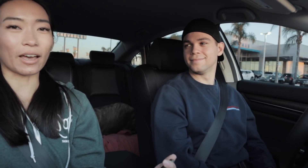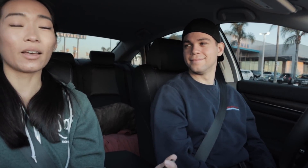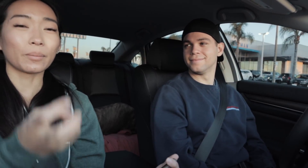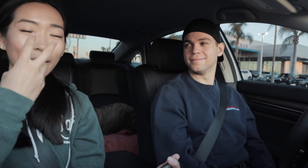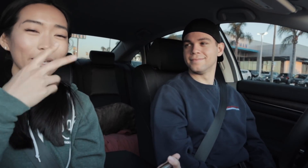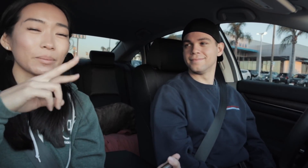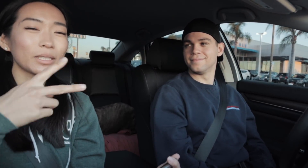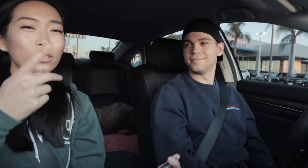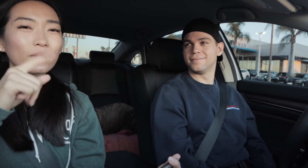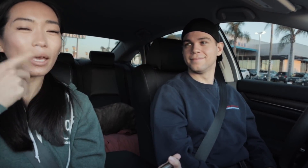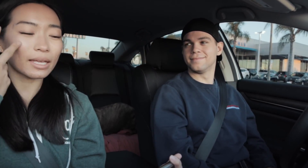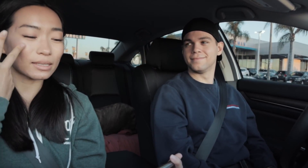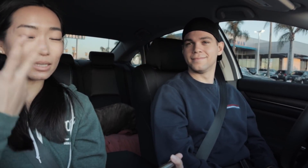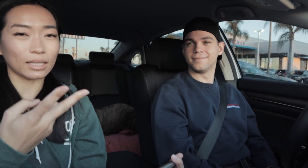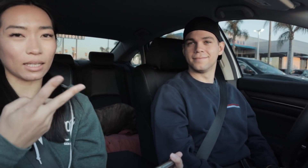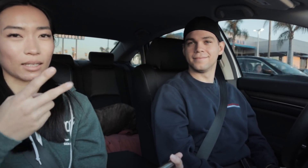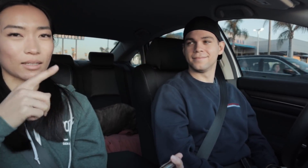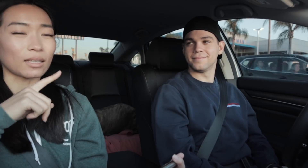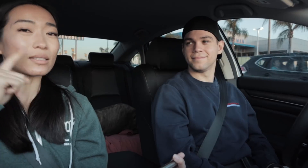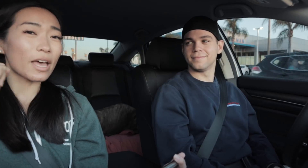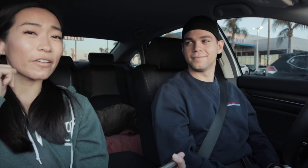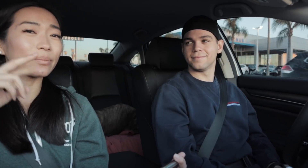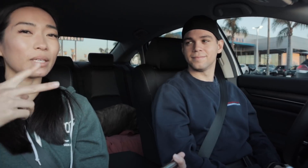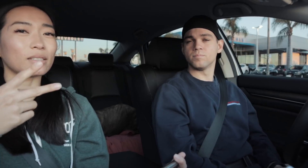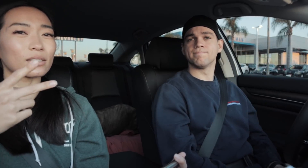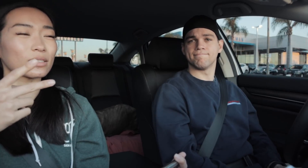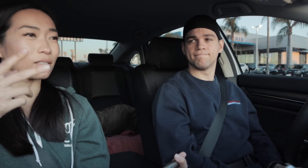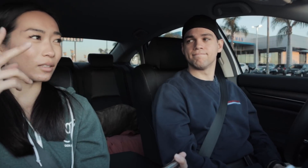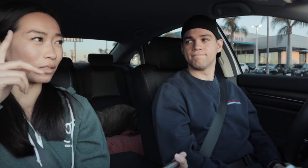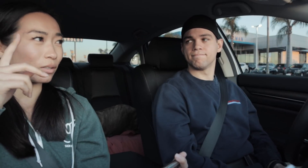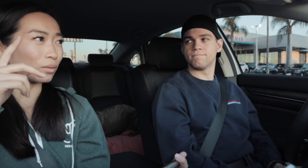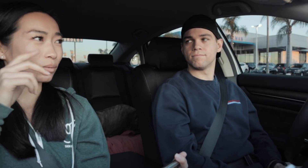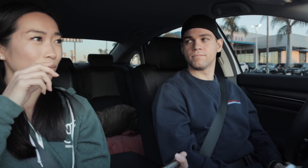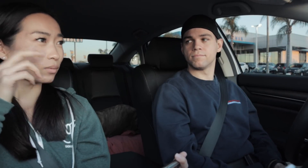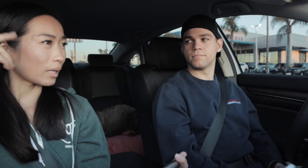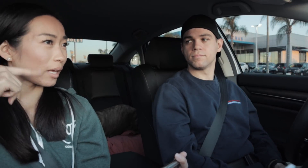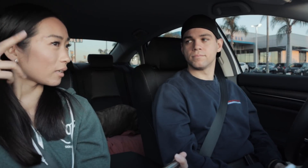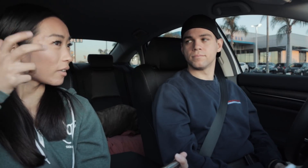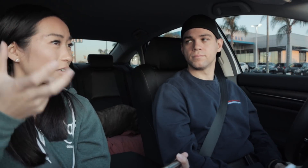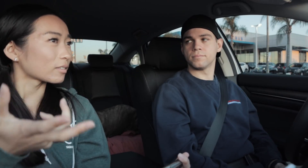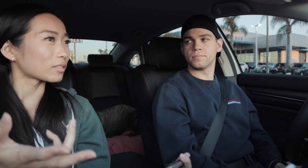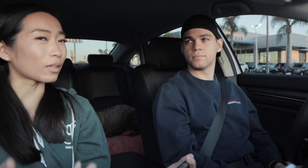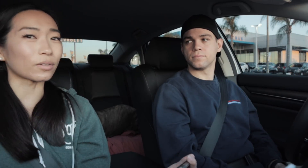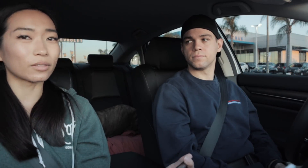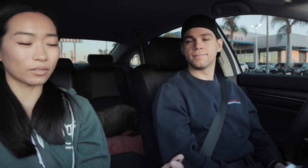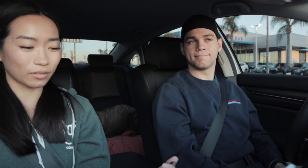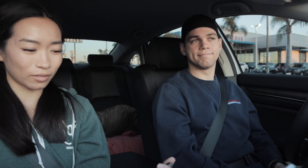E: Yeah Blind means you can't see and then Deaf means you can't hear